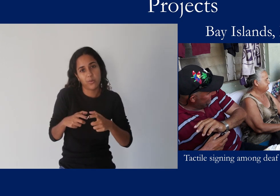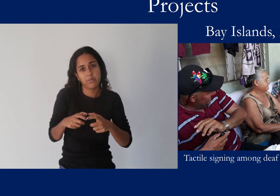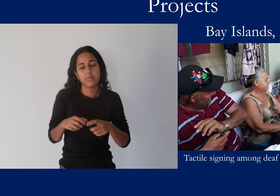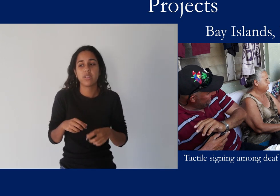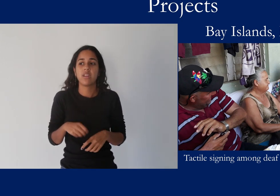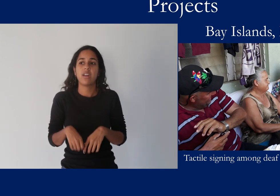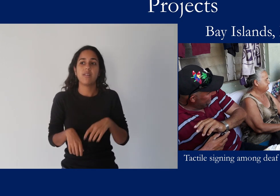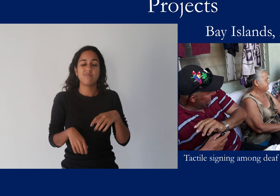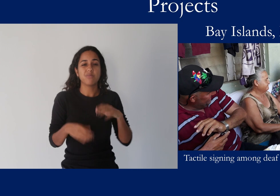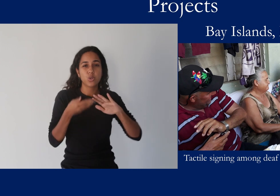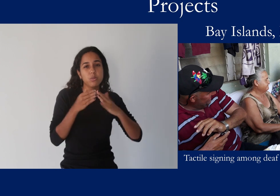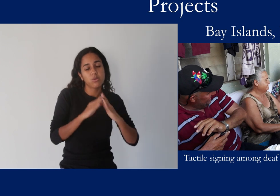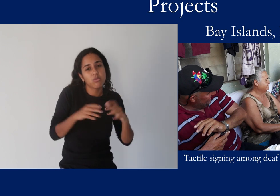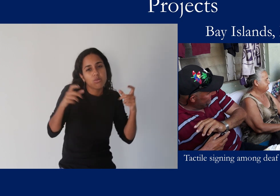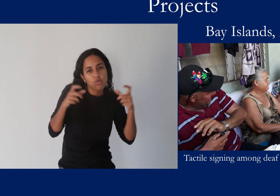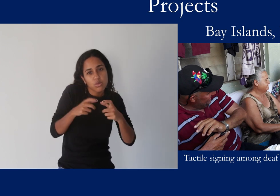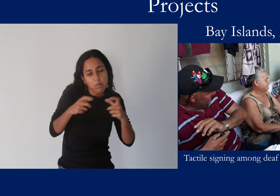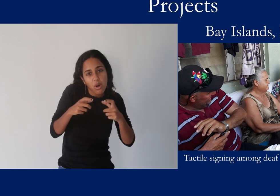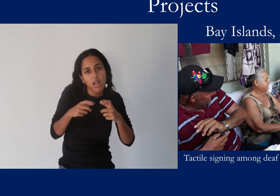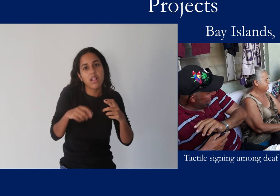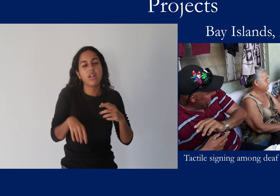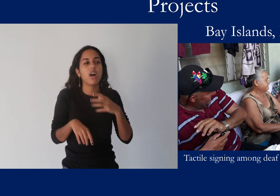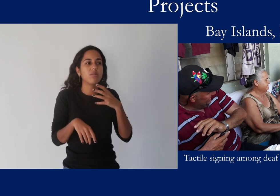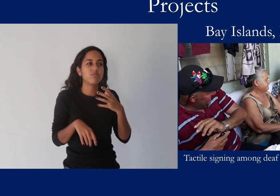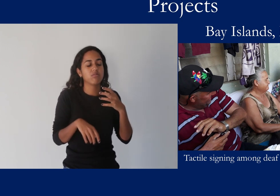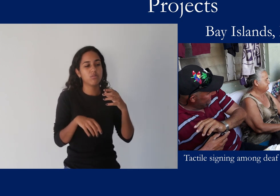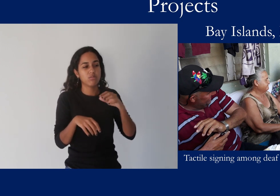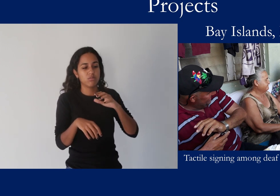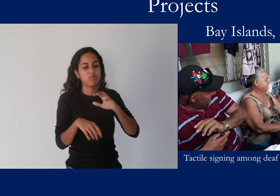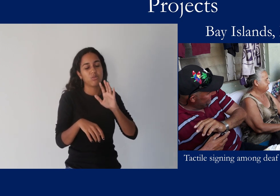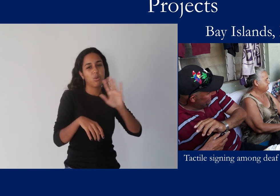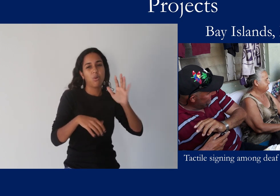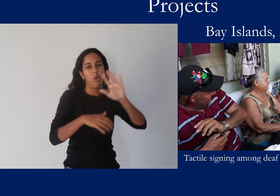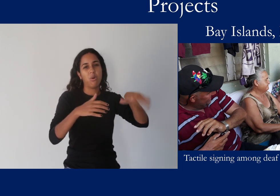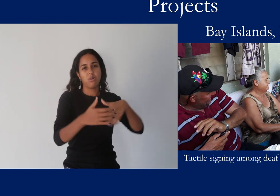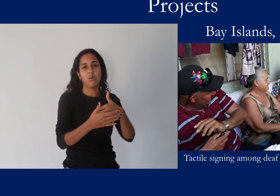The community is small and there are no young deaf signers.